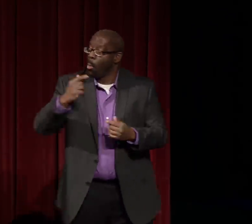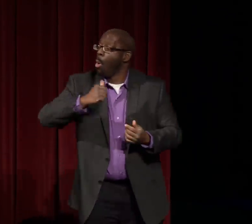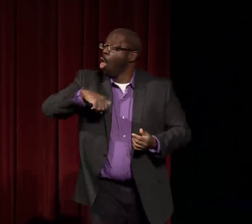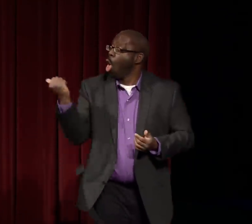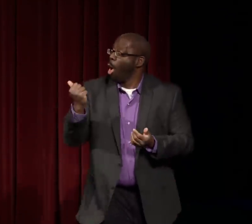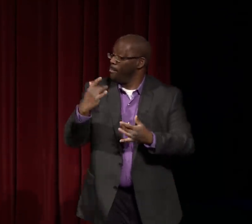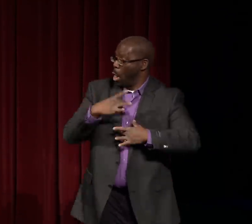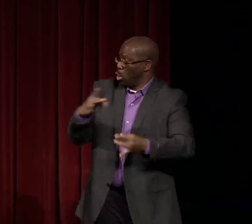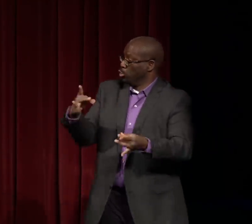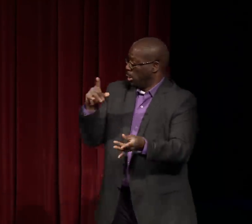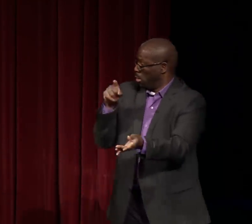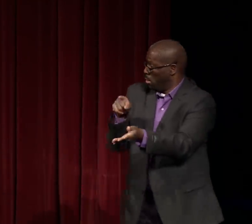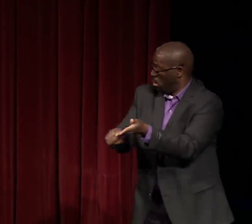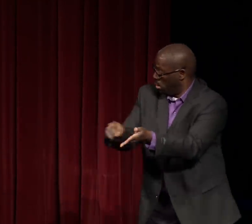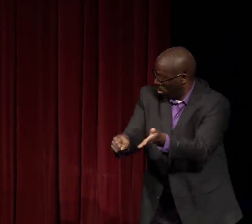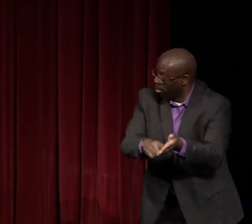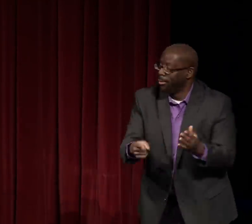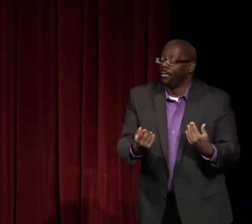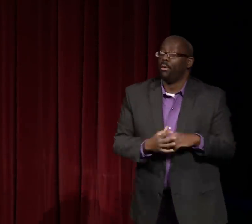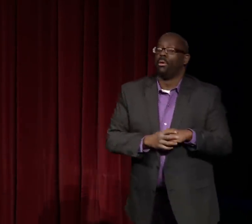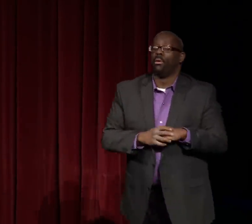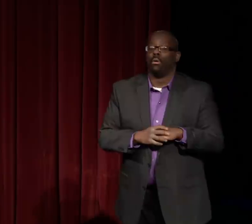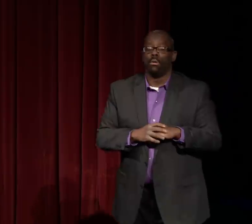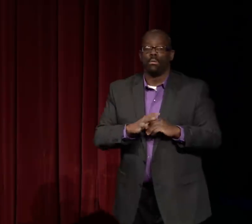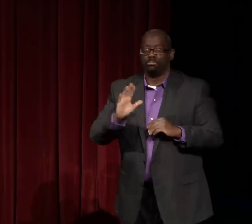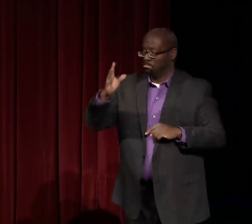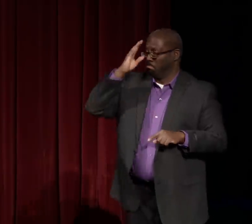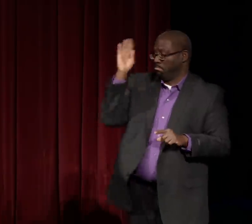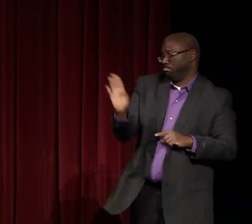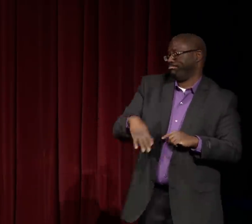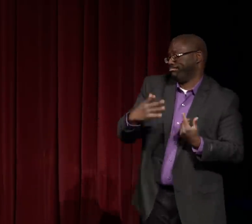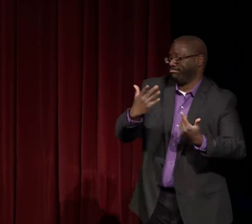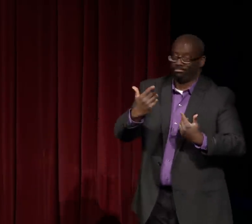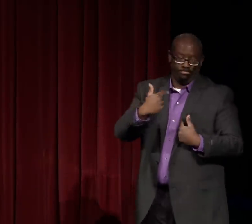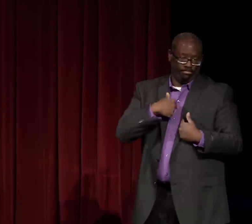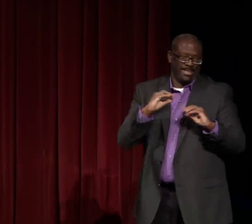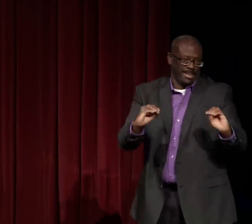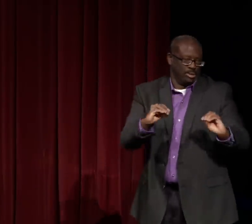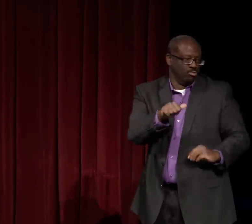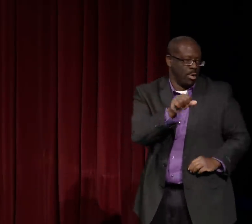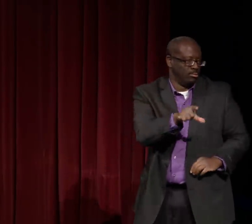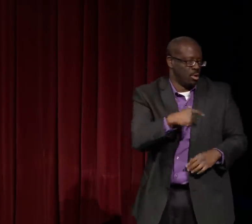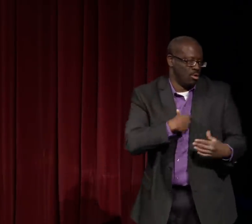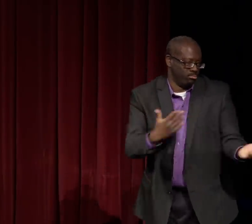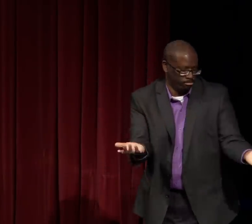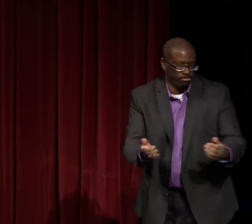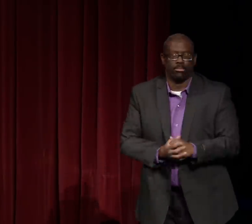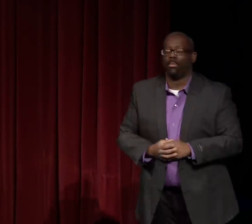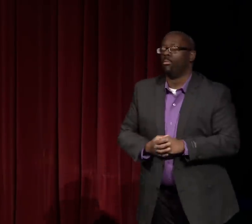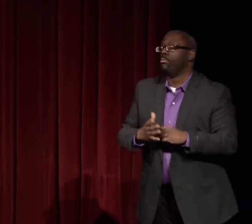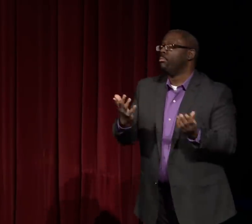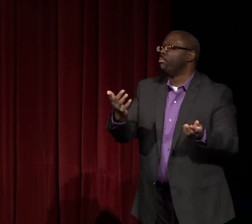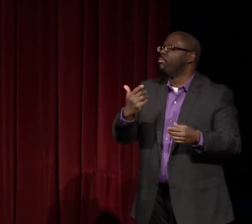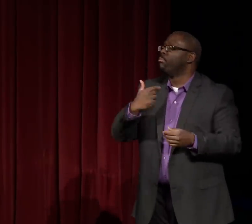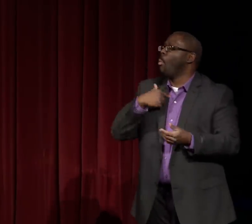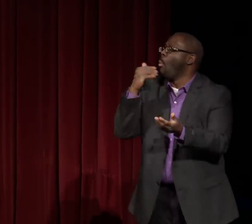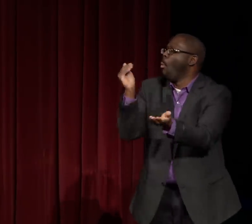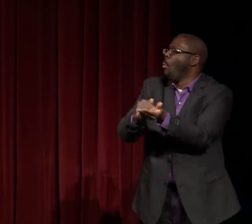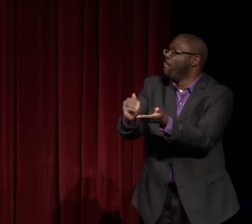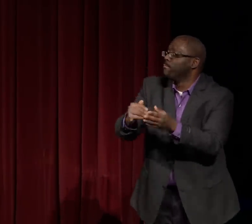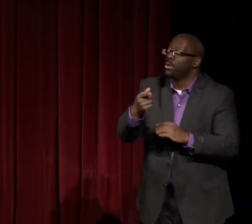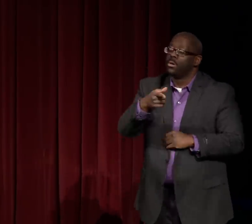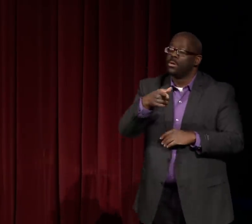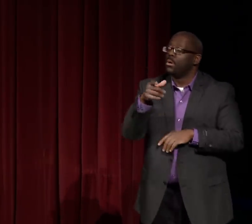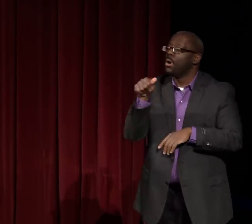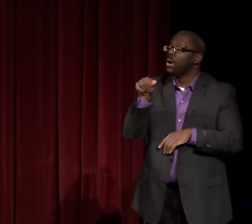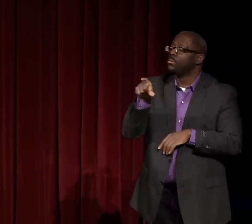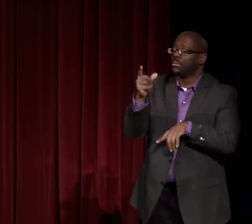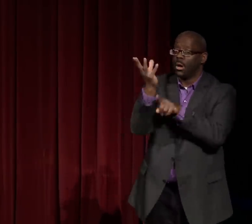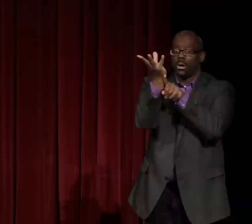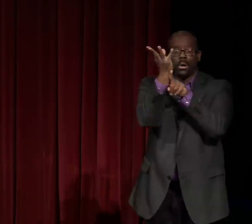Another note is that I myself teach ASL,